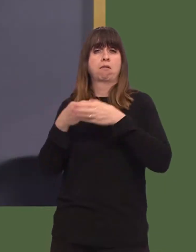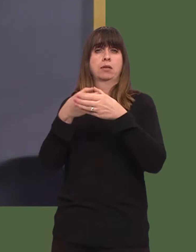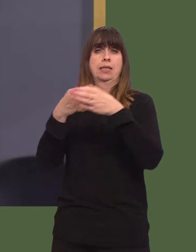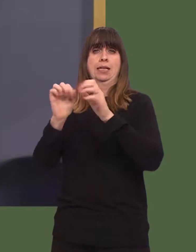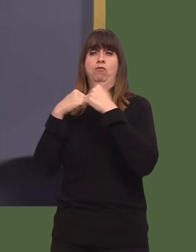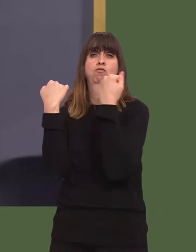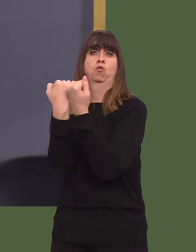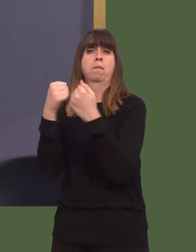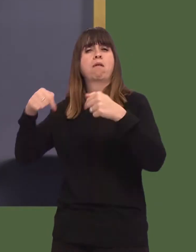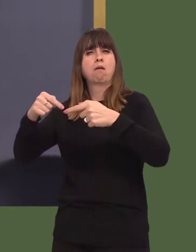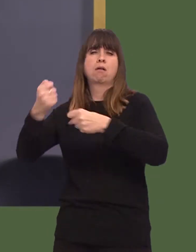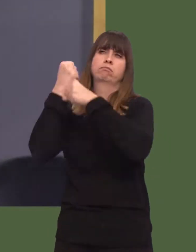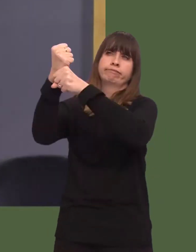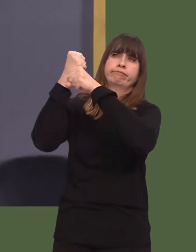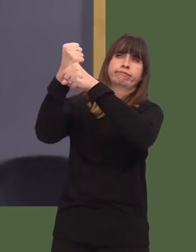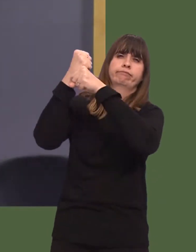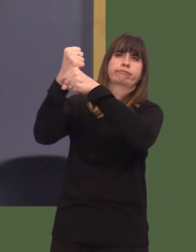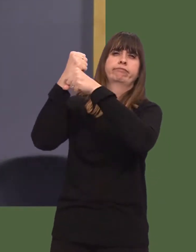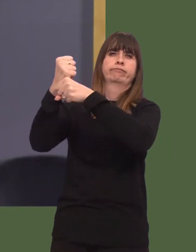campaigned under the leadership of community campaigners Together Creating Communities